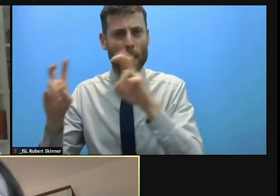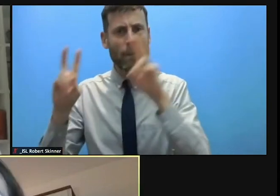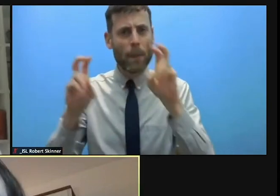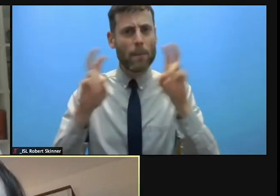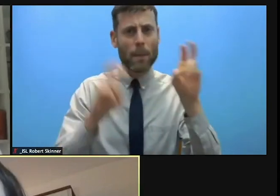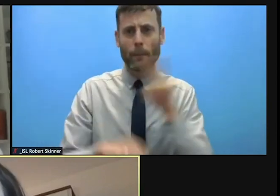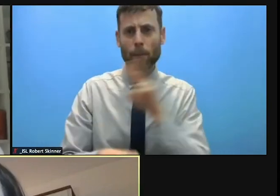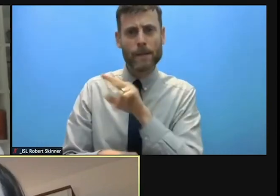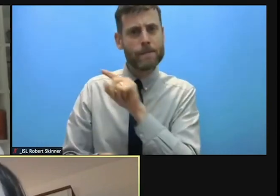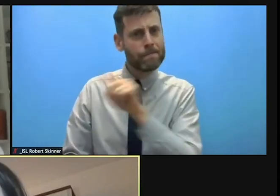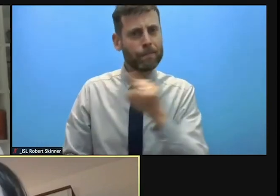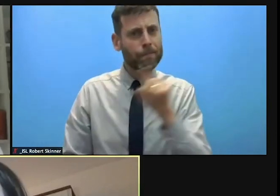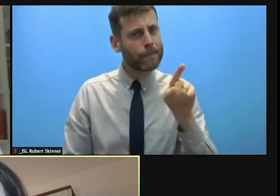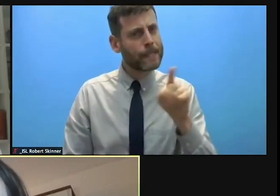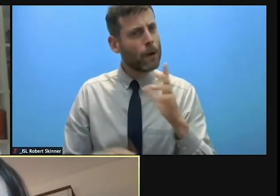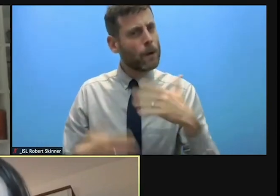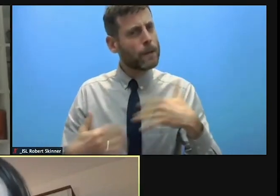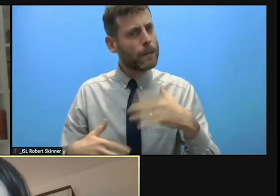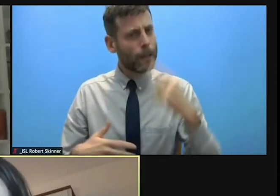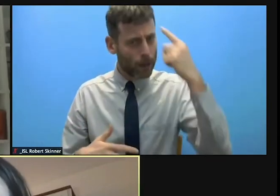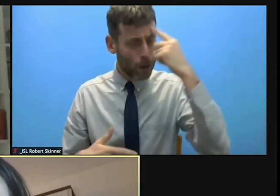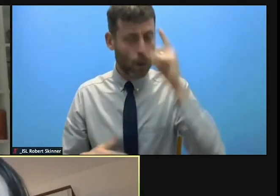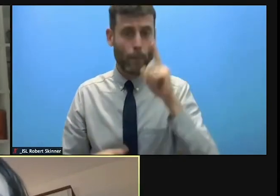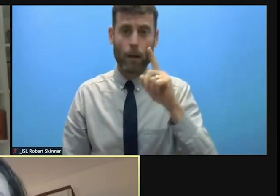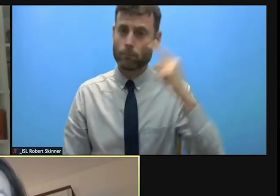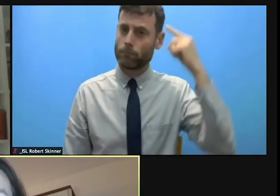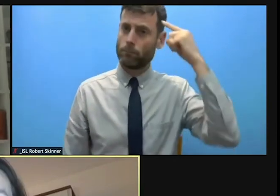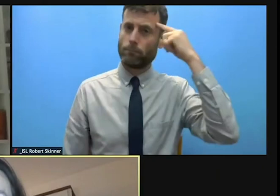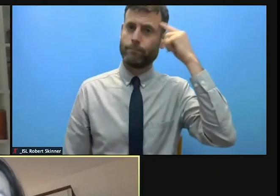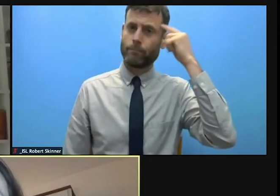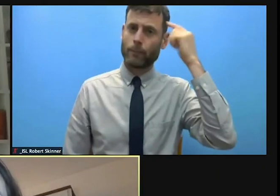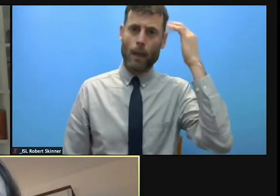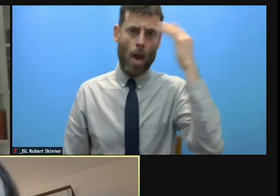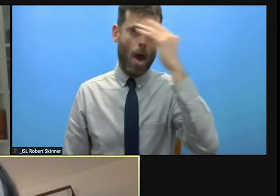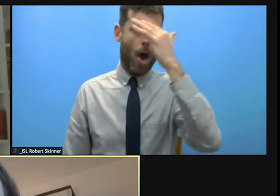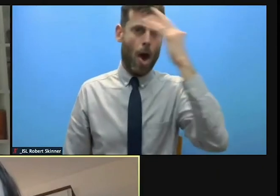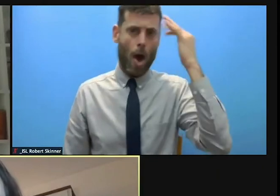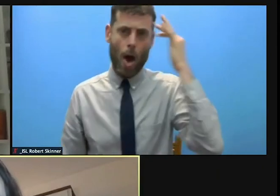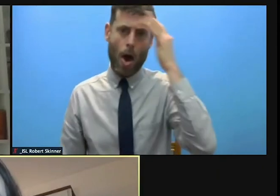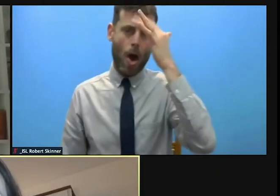the importance of mental health and psychosocial support and that is something I would like to